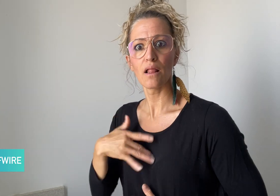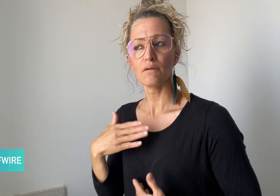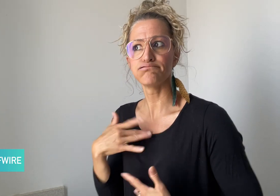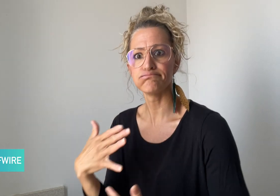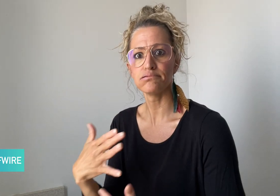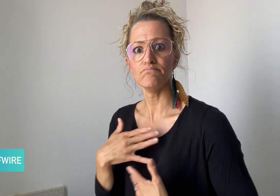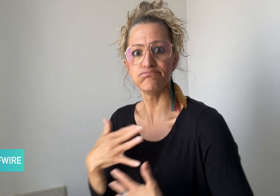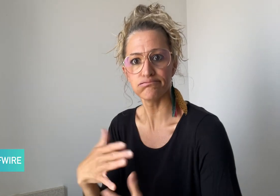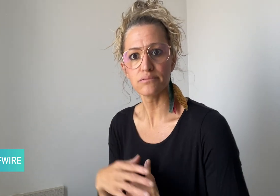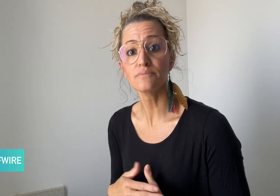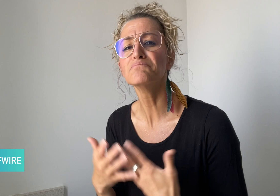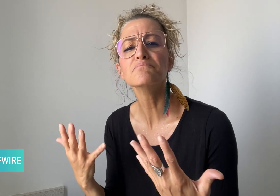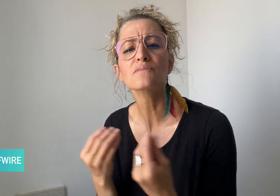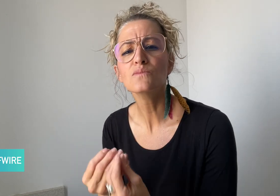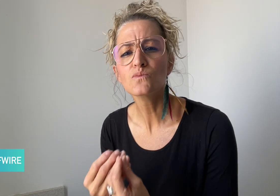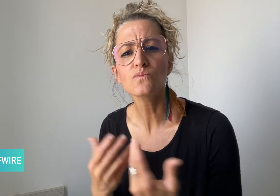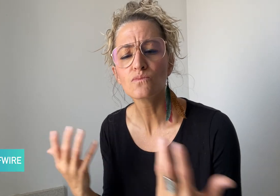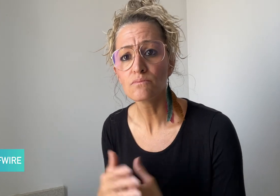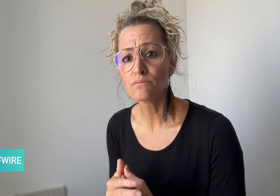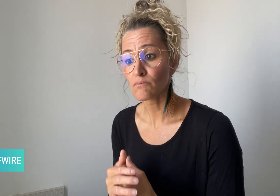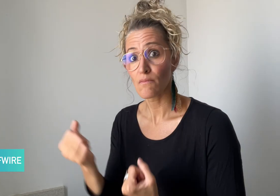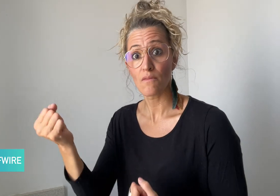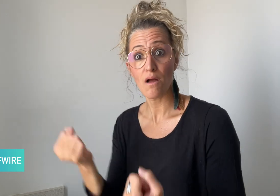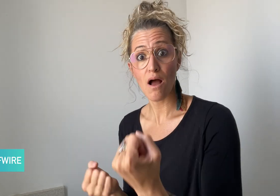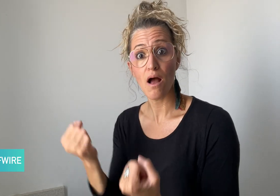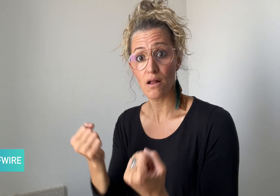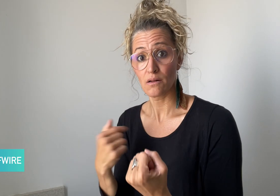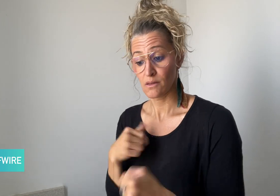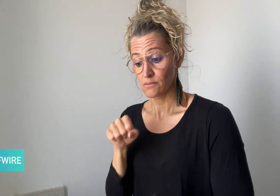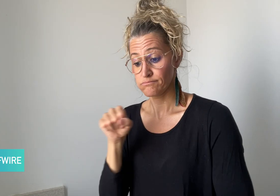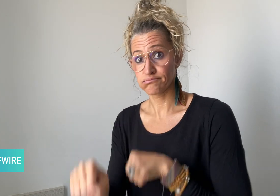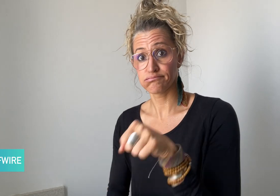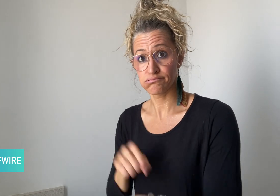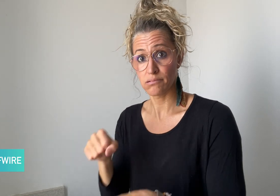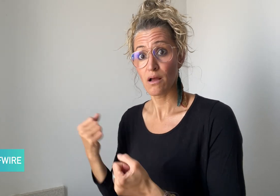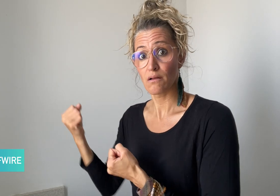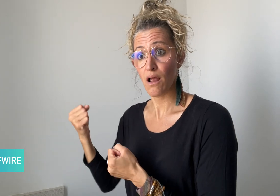When cars are getting close to the cyclist, the